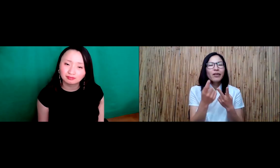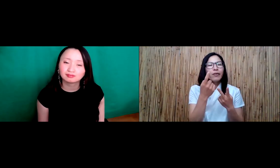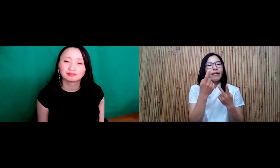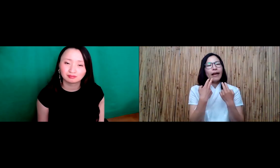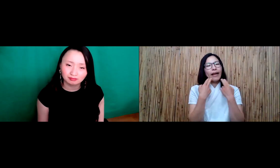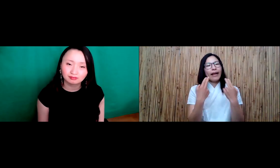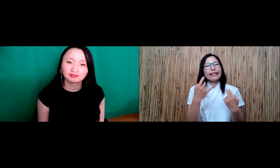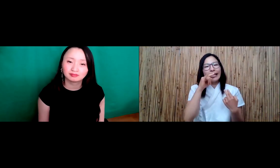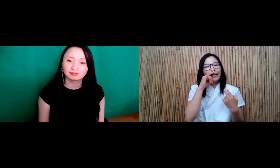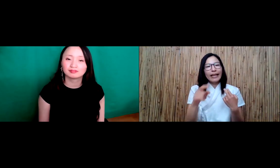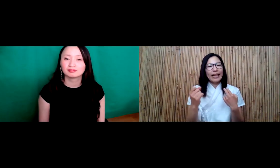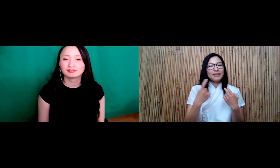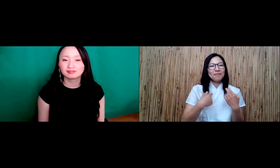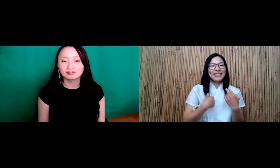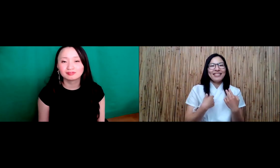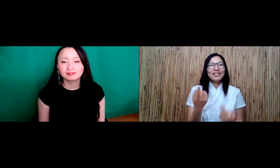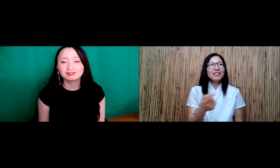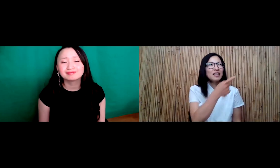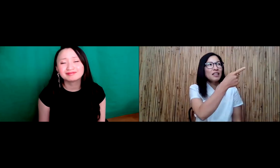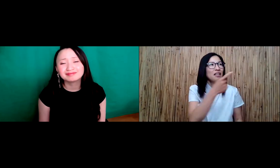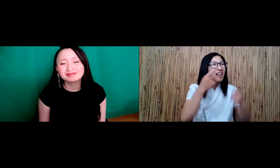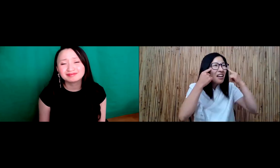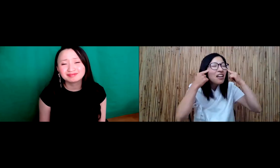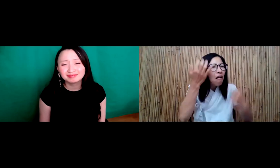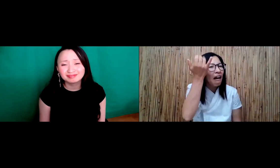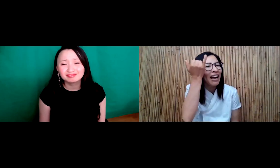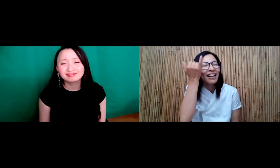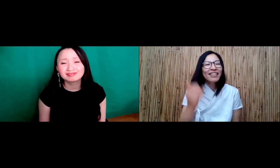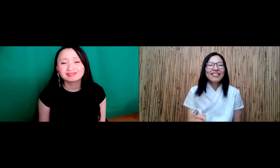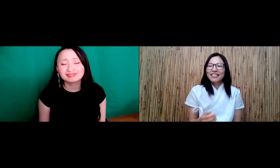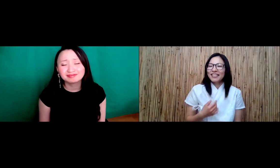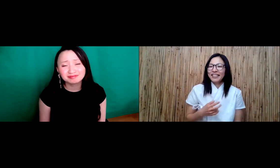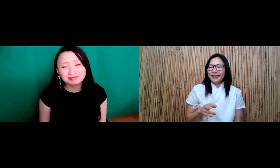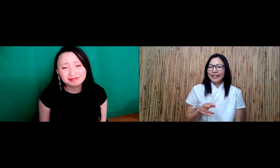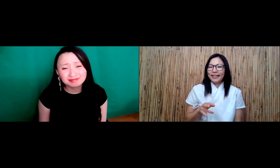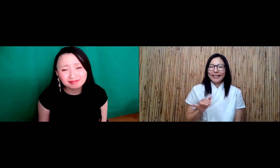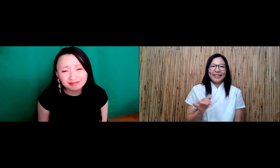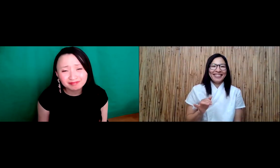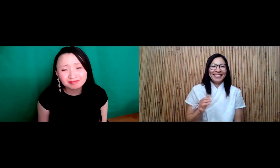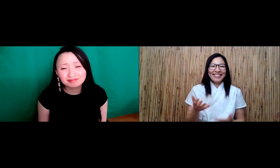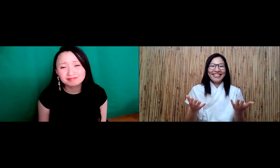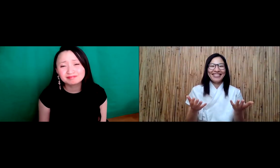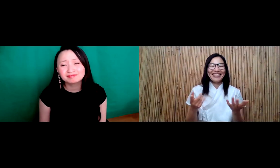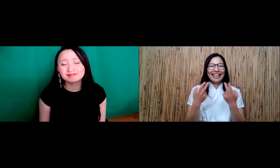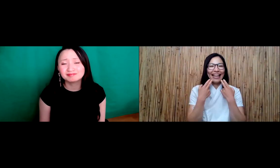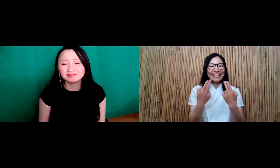my story. Then you have kids that make the gesture where